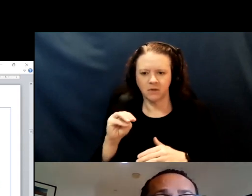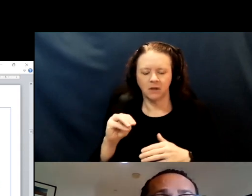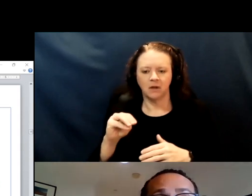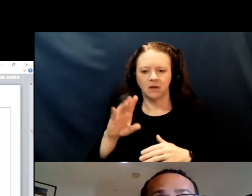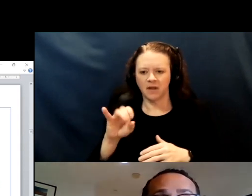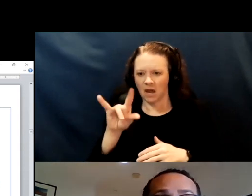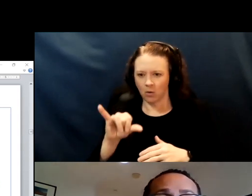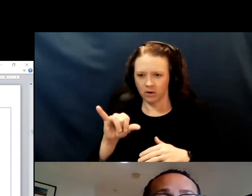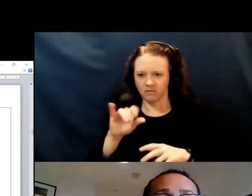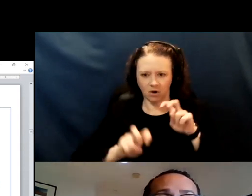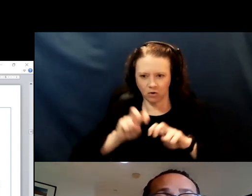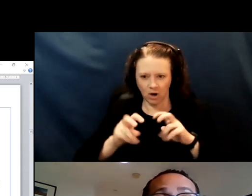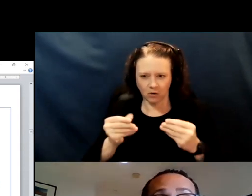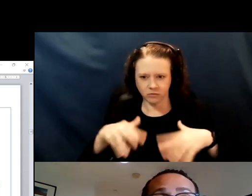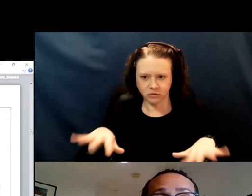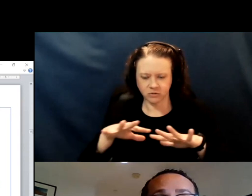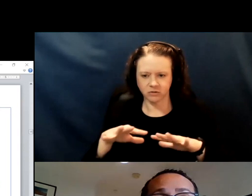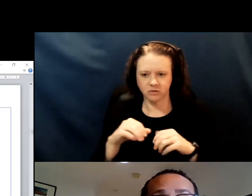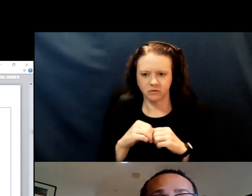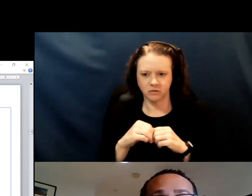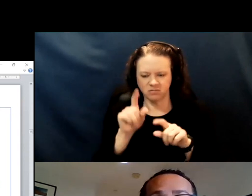We have many, many what are called multi-county entities.